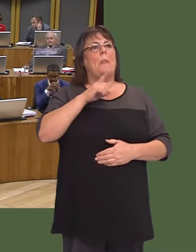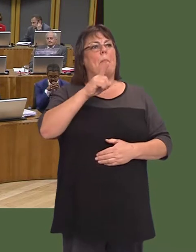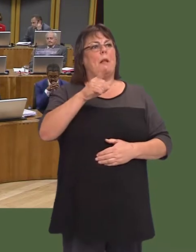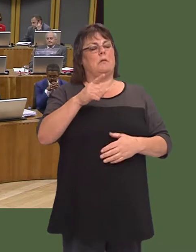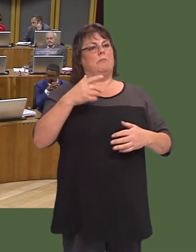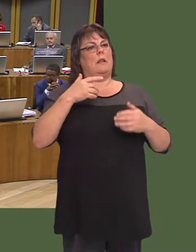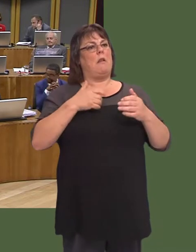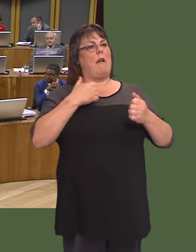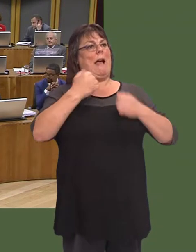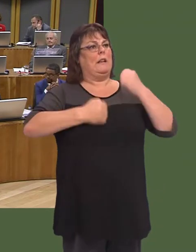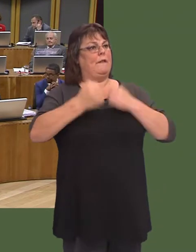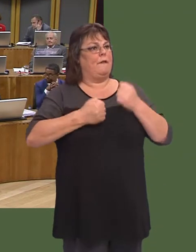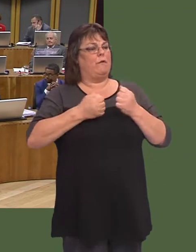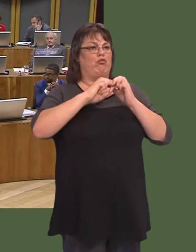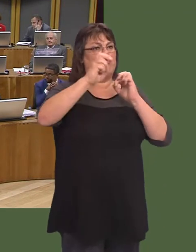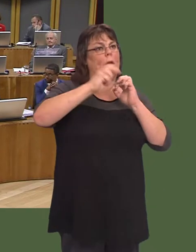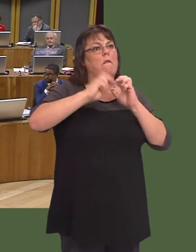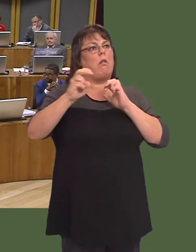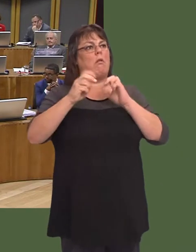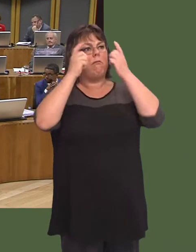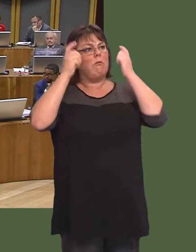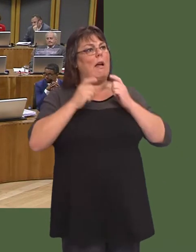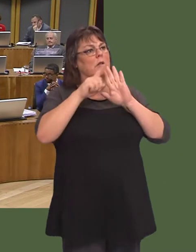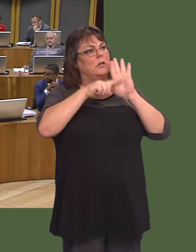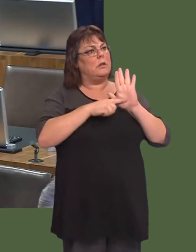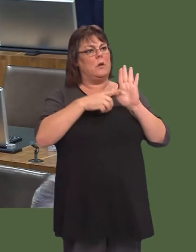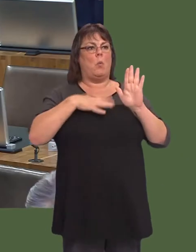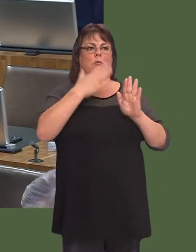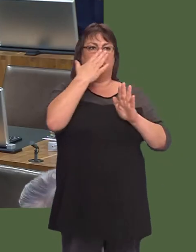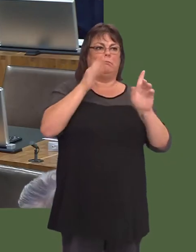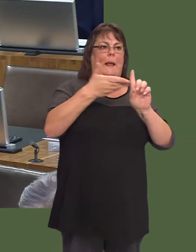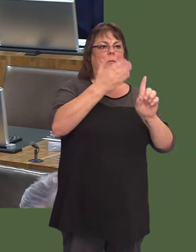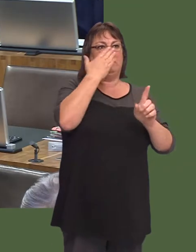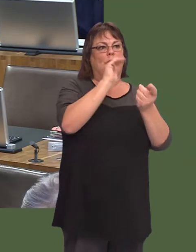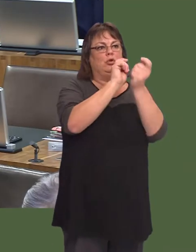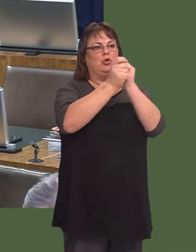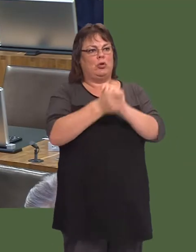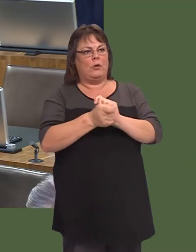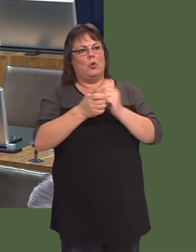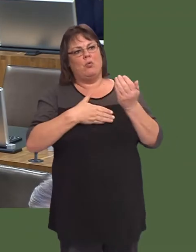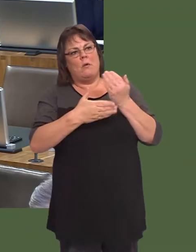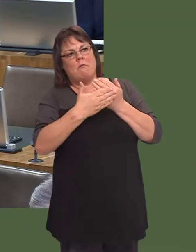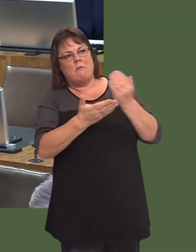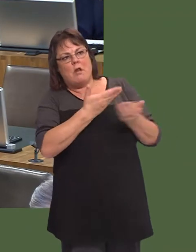But the active travel Act has begun the process of changing attitudes and encouraging local